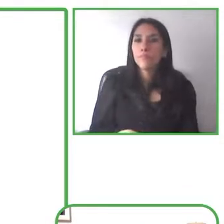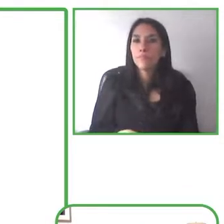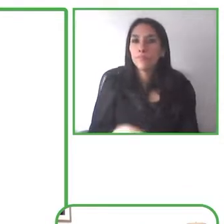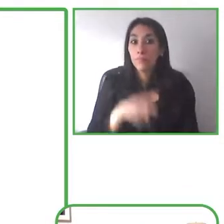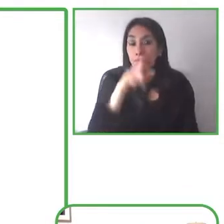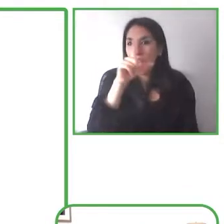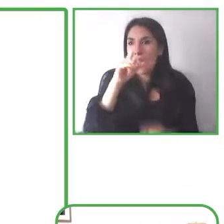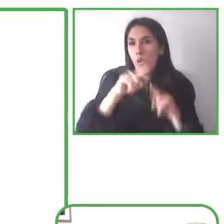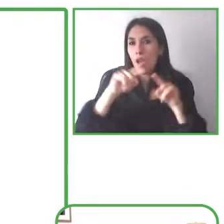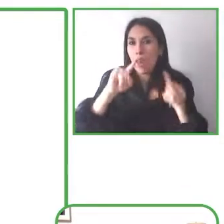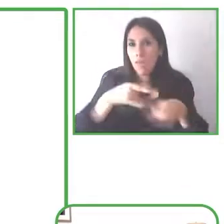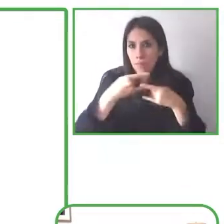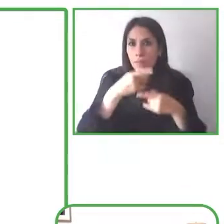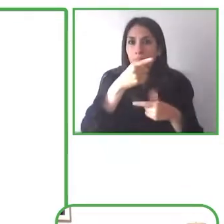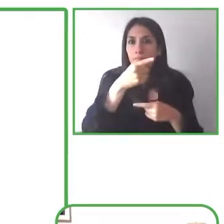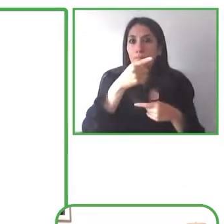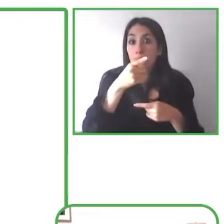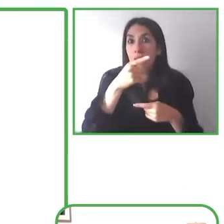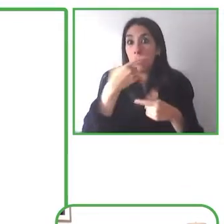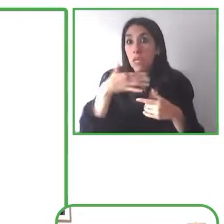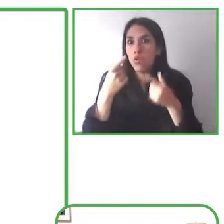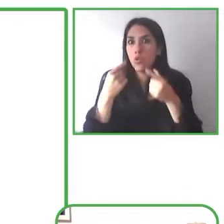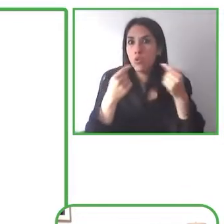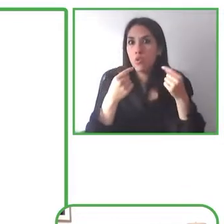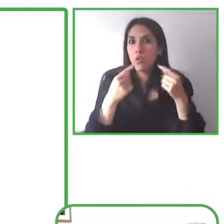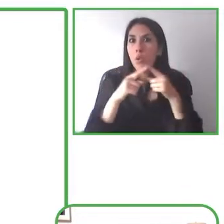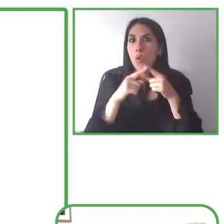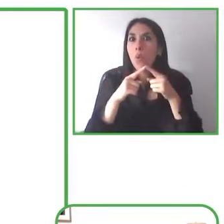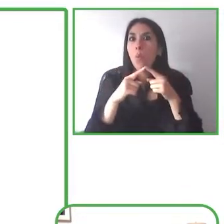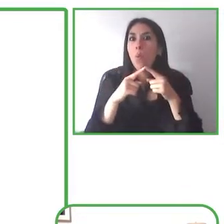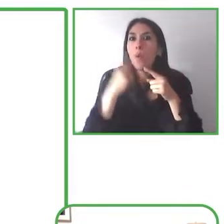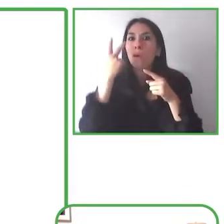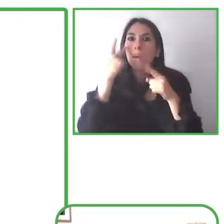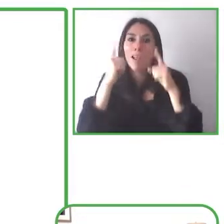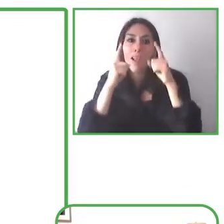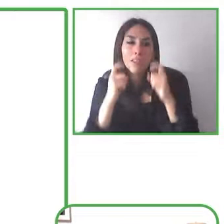a few years ago, and you know he wanted to do this so that he and Dimitri could work